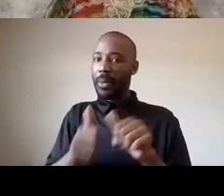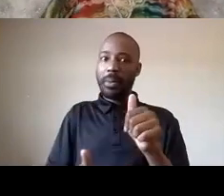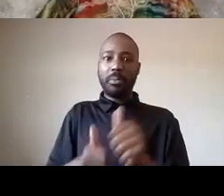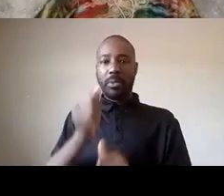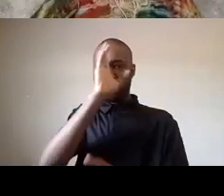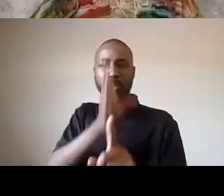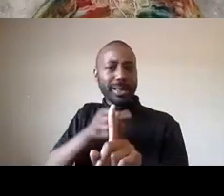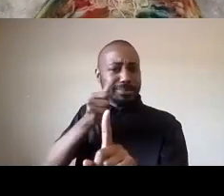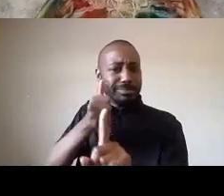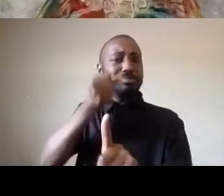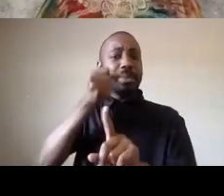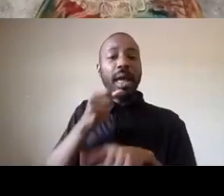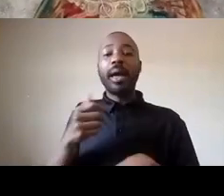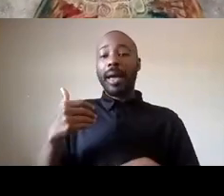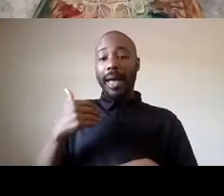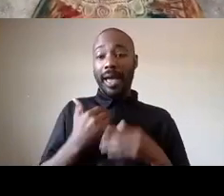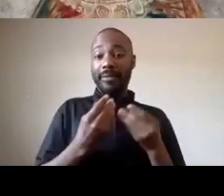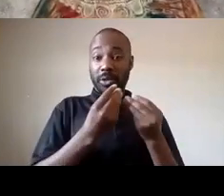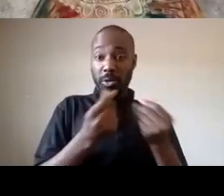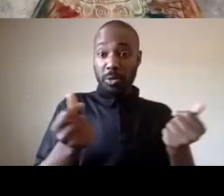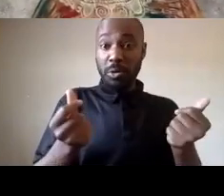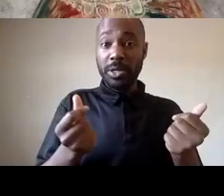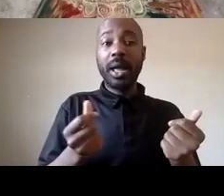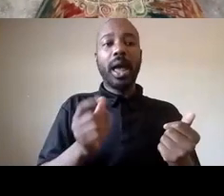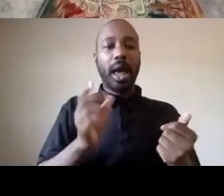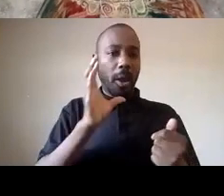have the solutions and should be charting the course for our own freedom